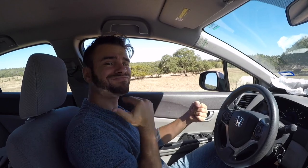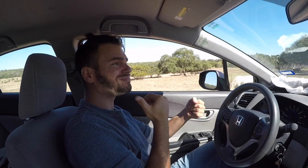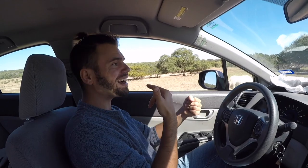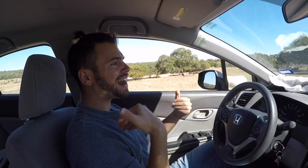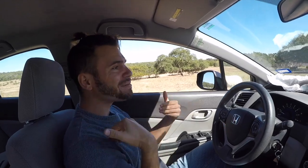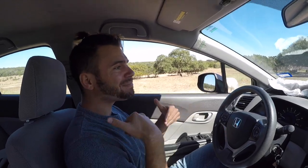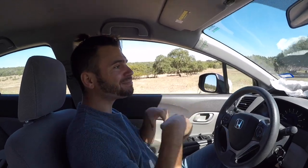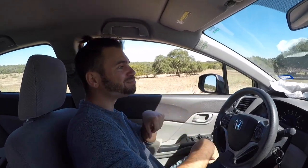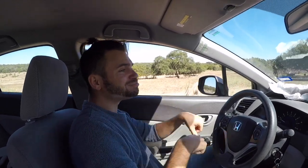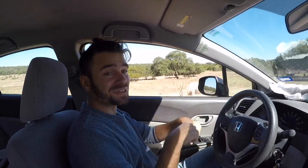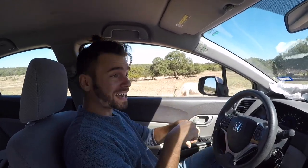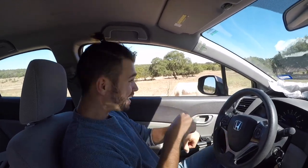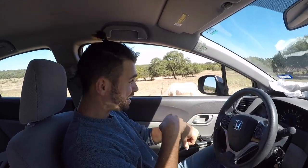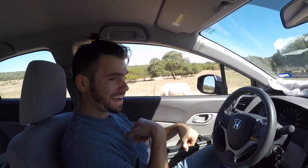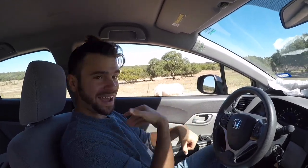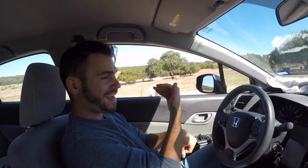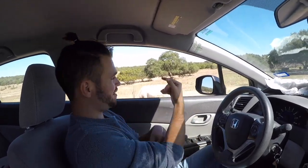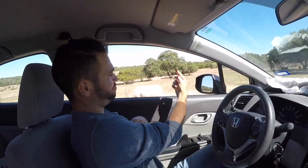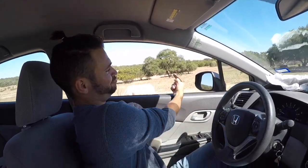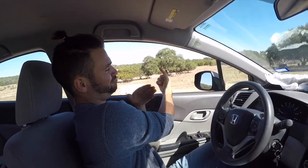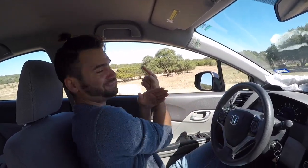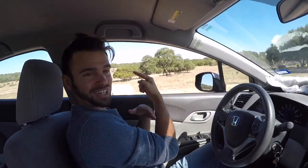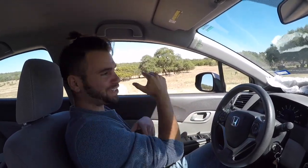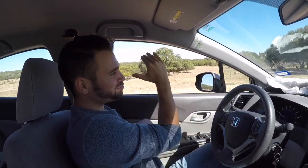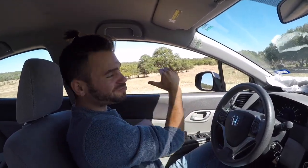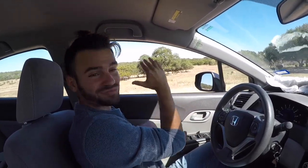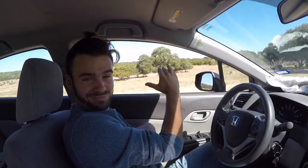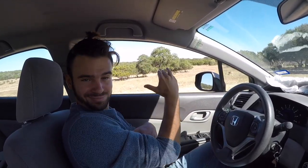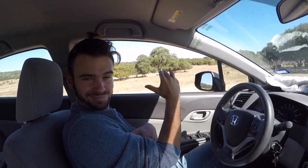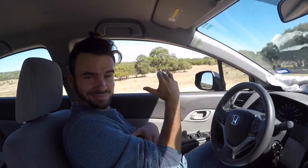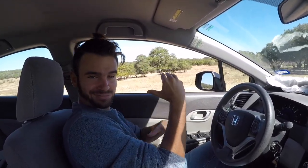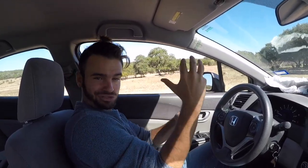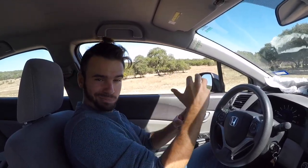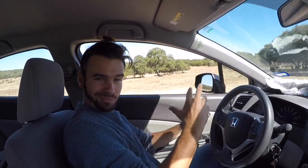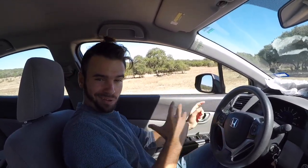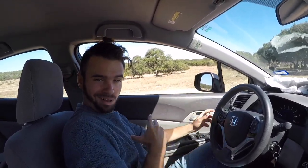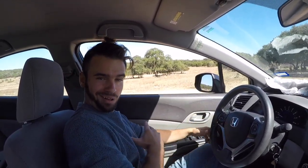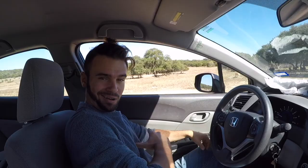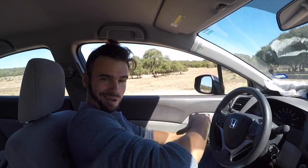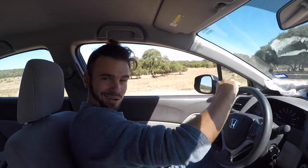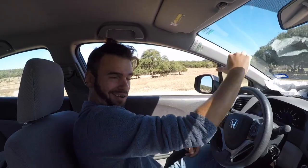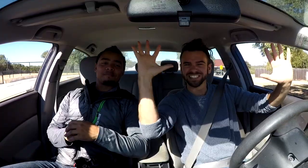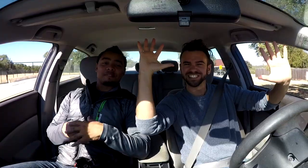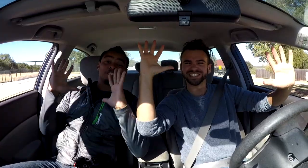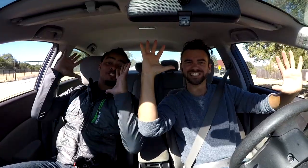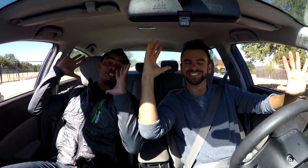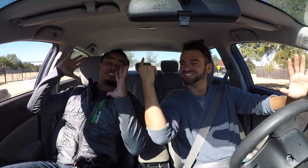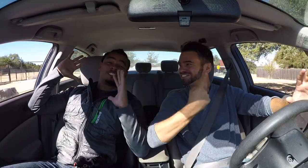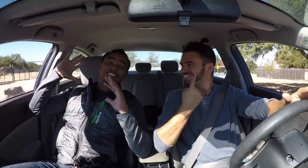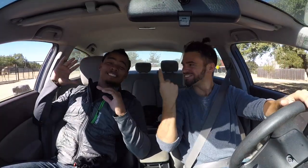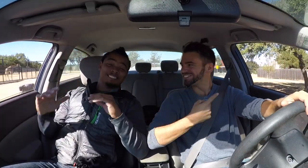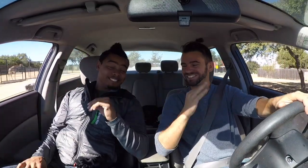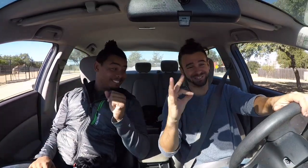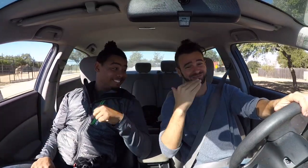You can get them to come to you for some food while you can pet them. Champ! The trip is finished!